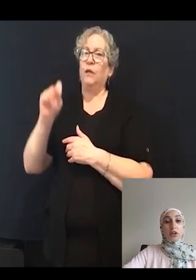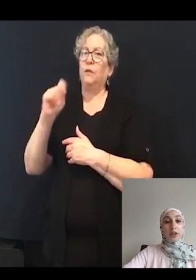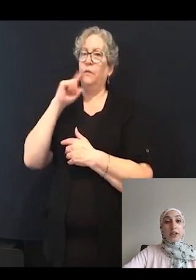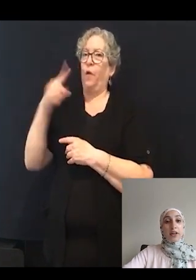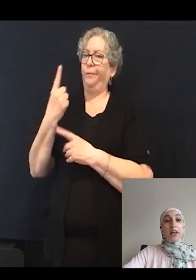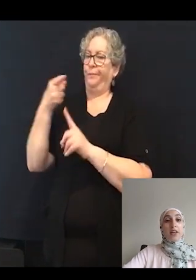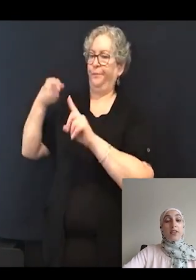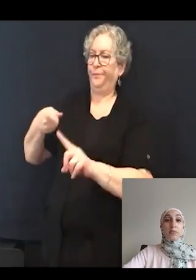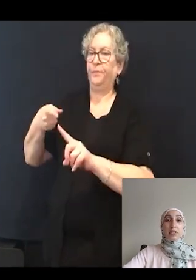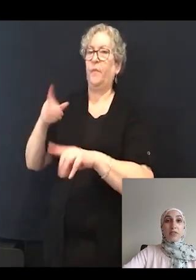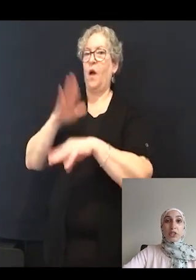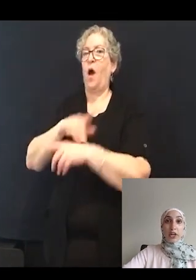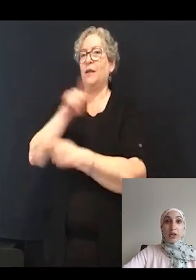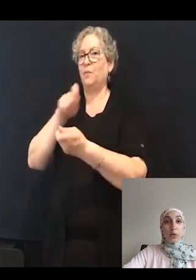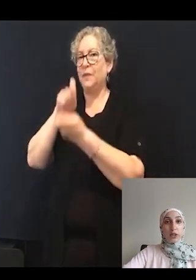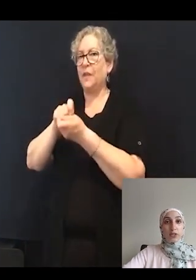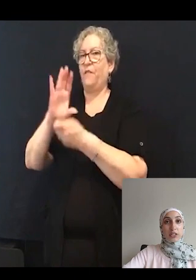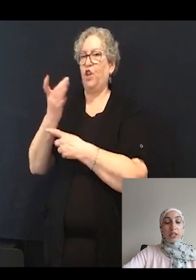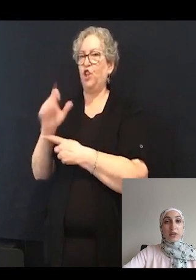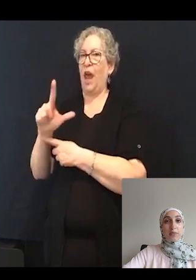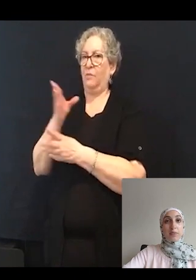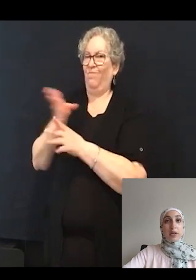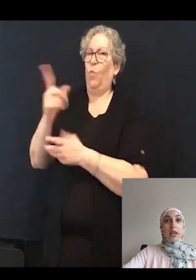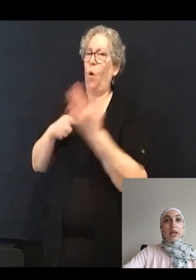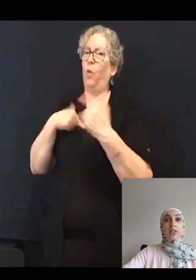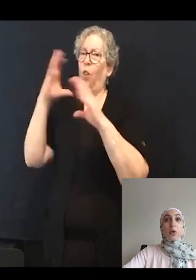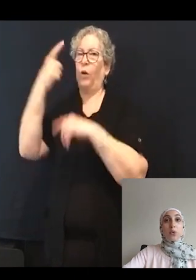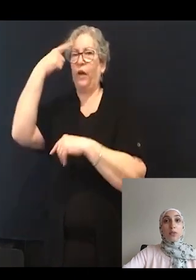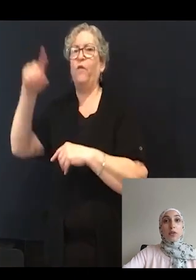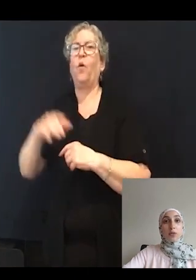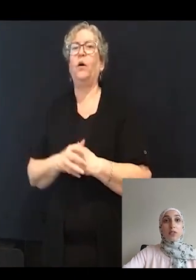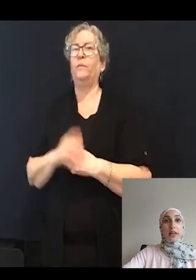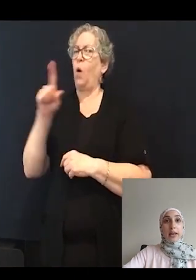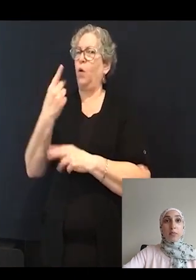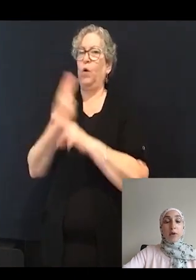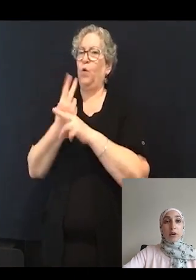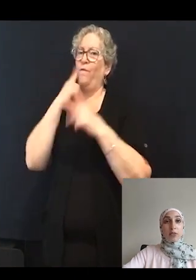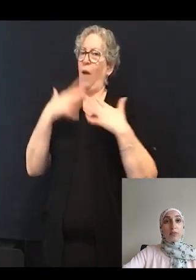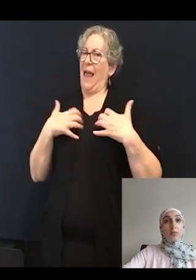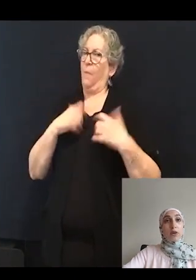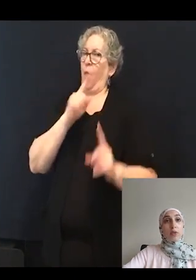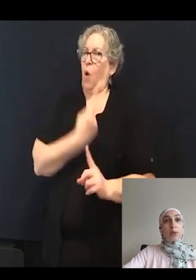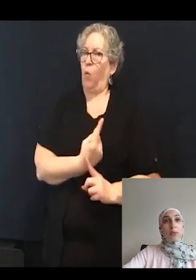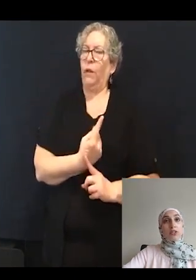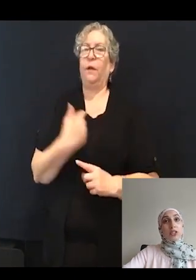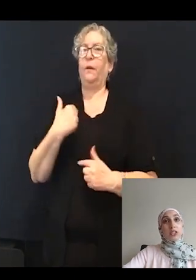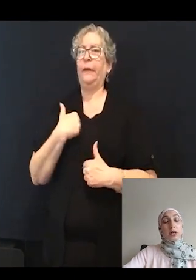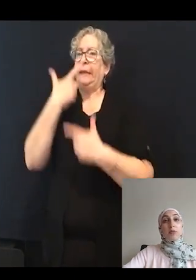the specific channel we're interested in. It has only been used in animal models. Therefore, we were interested in moving laterally